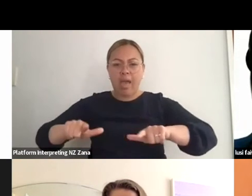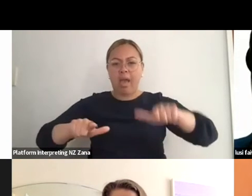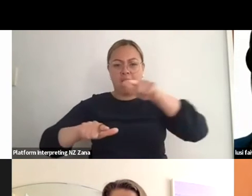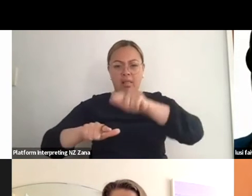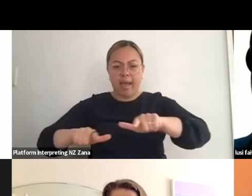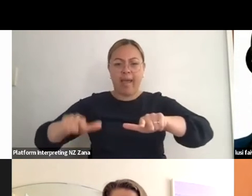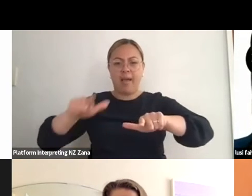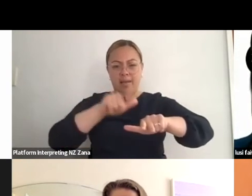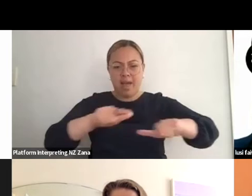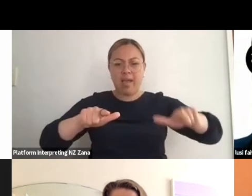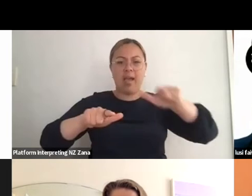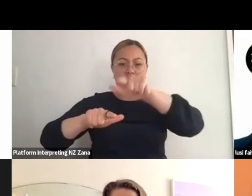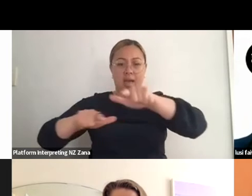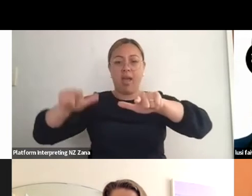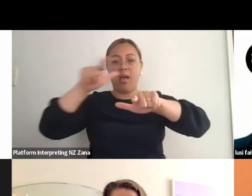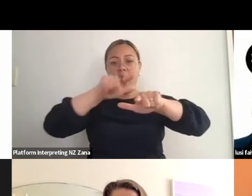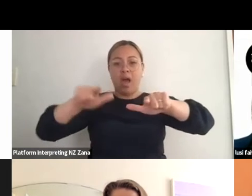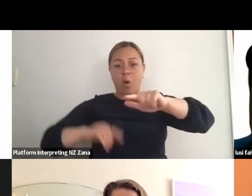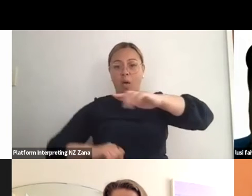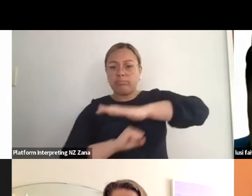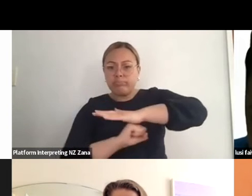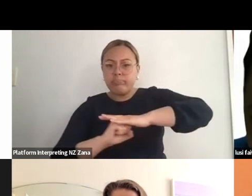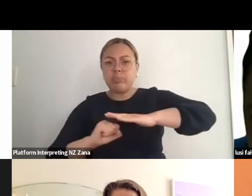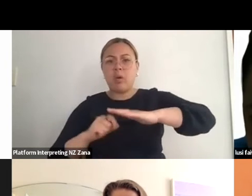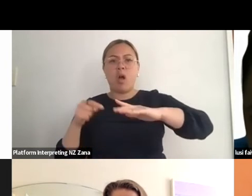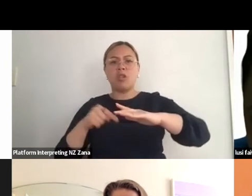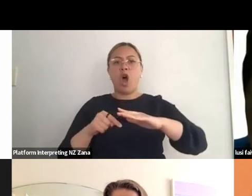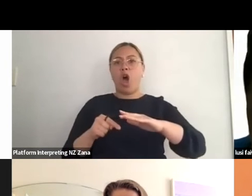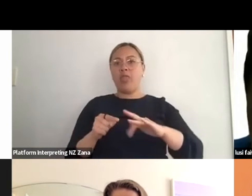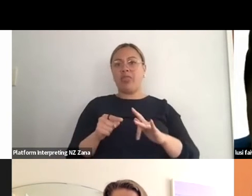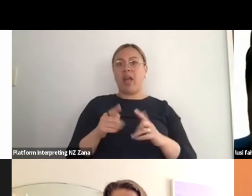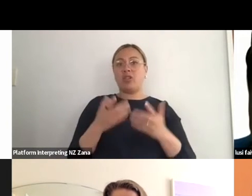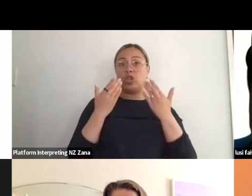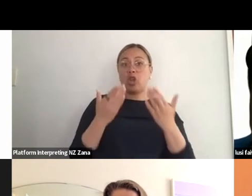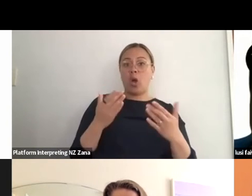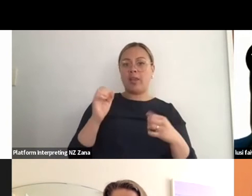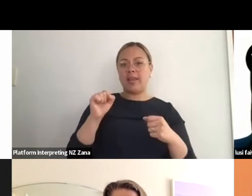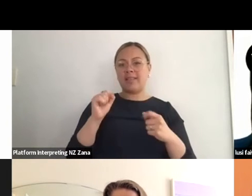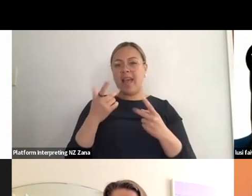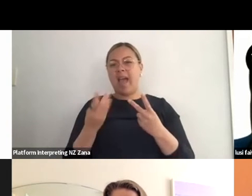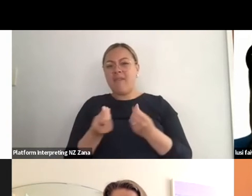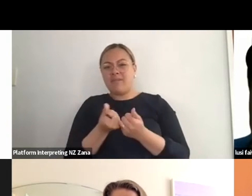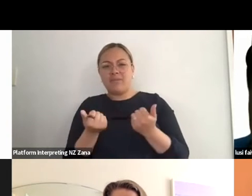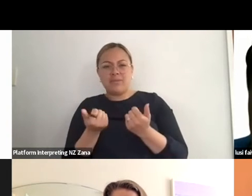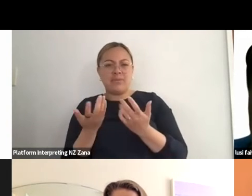and it's laid out this way partly for access but we don't have to explain that to them it's like,